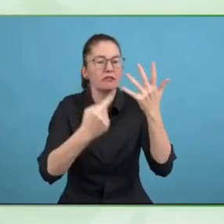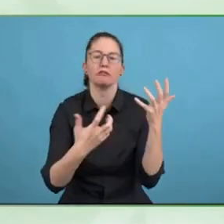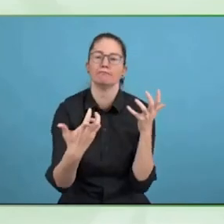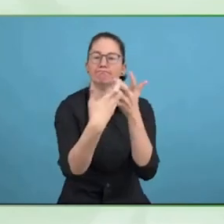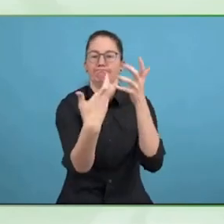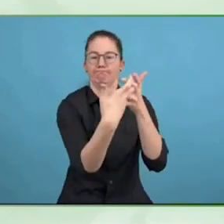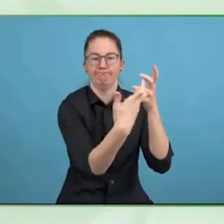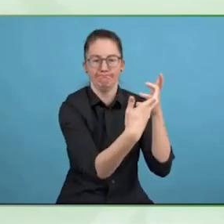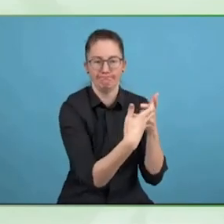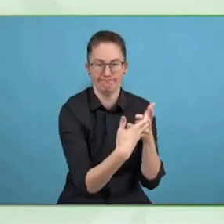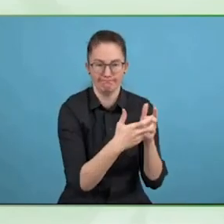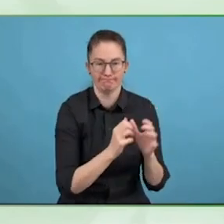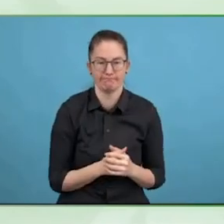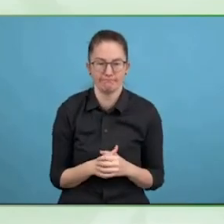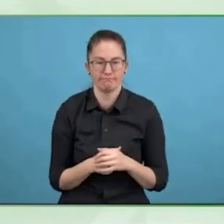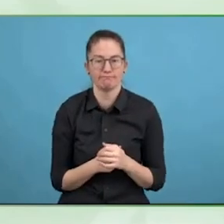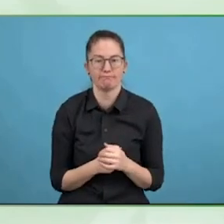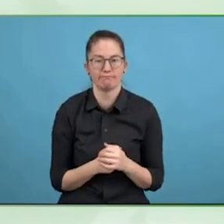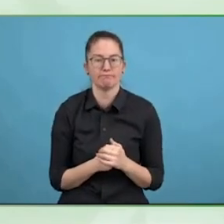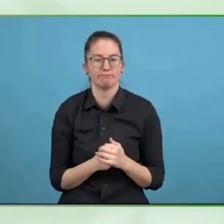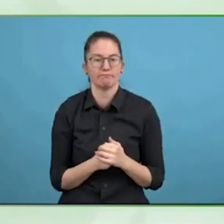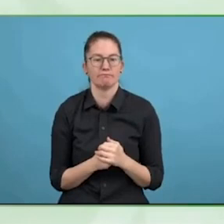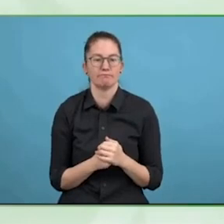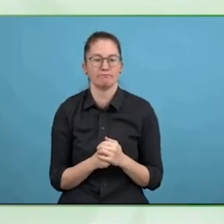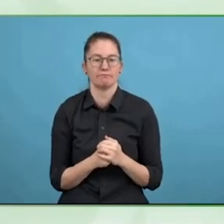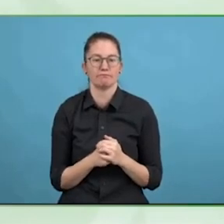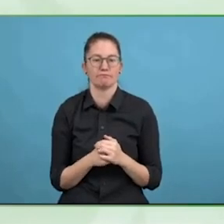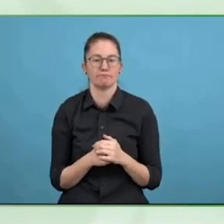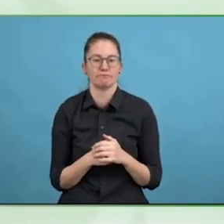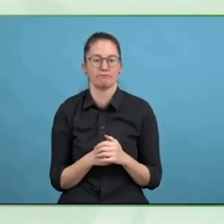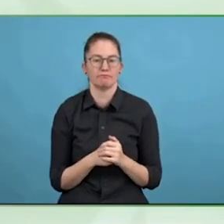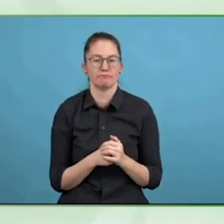Of course, digitalisation make this more complex, because